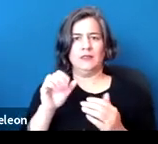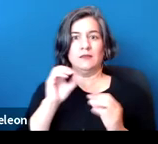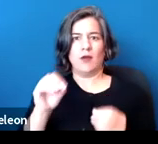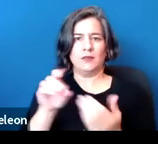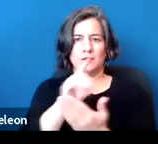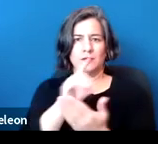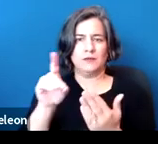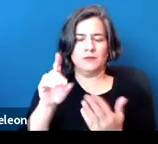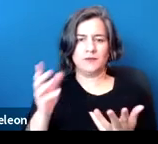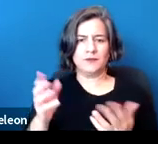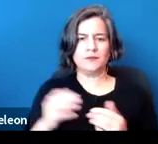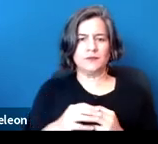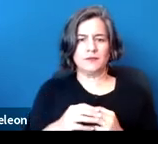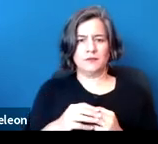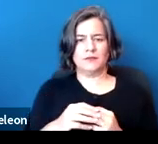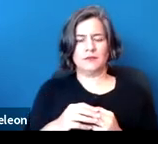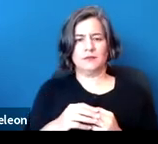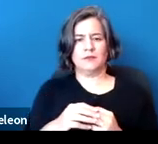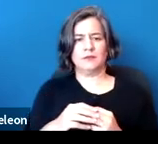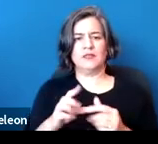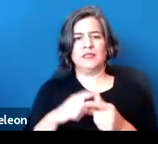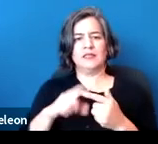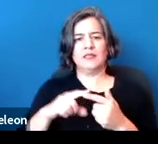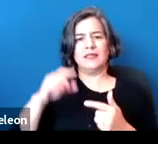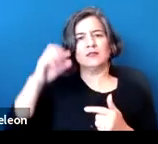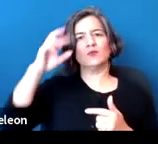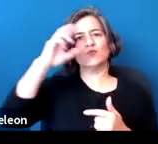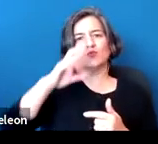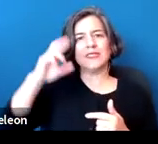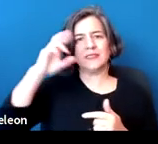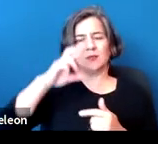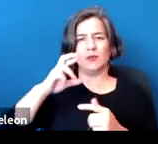There's also the potential for some reasonable accommodation entitlements that would not